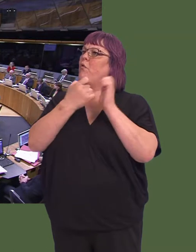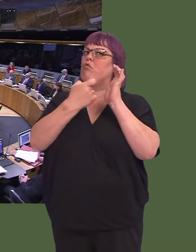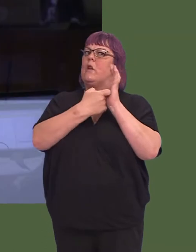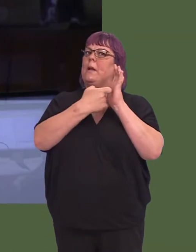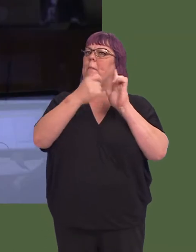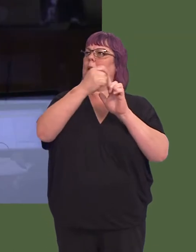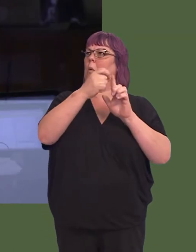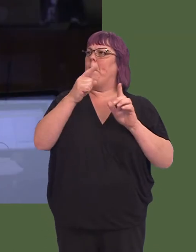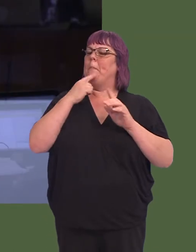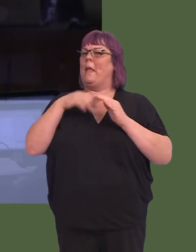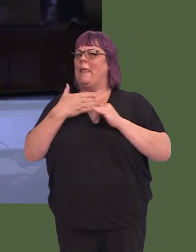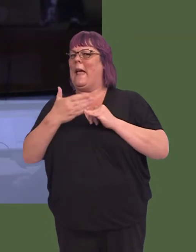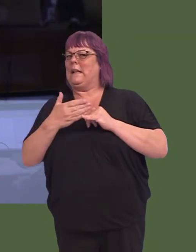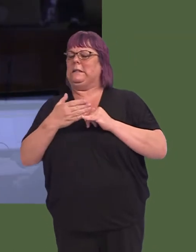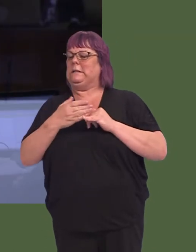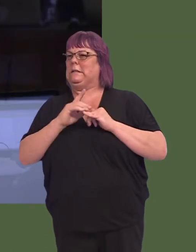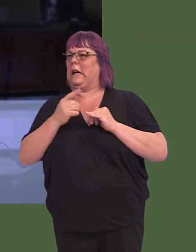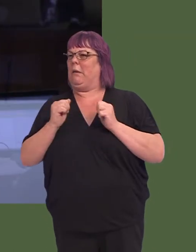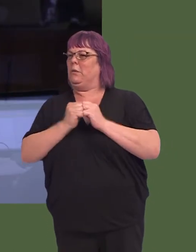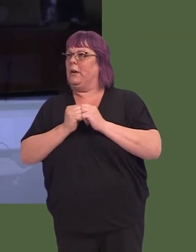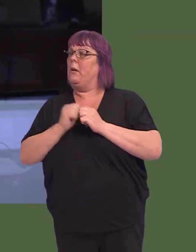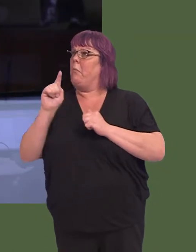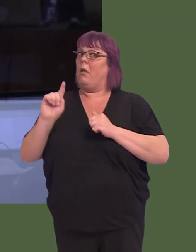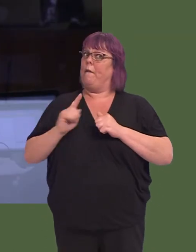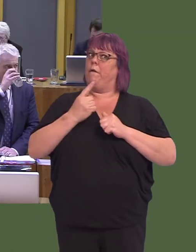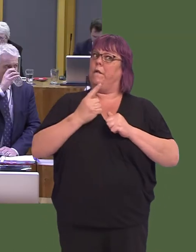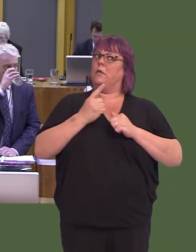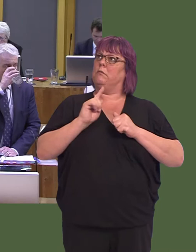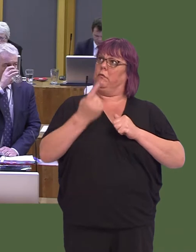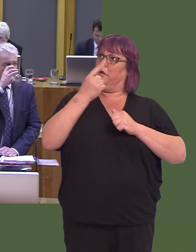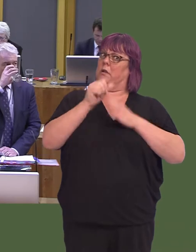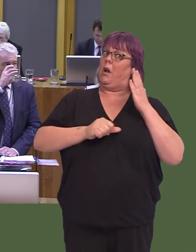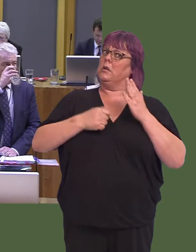Unfortunately, the bit at the end I found difficult to agree with, but the first part was positive.